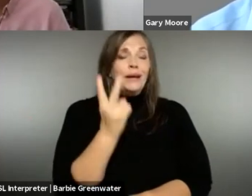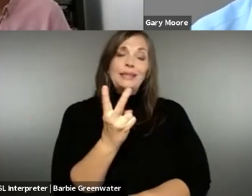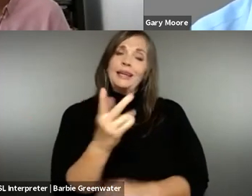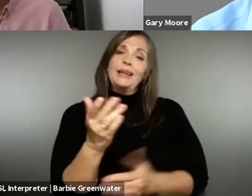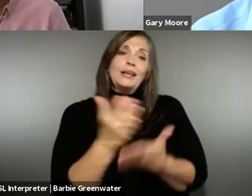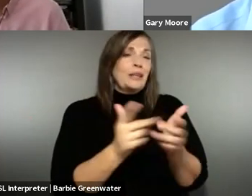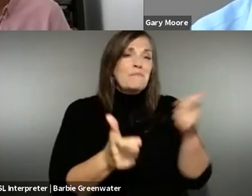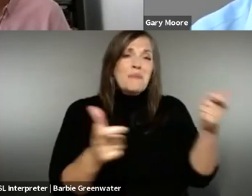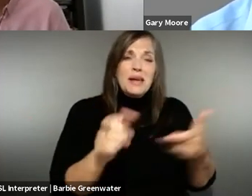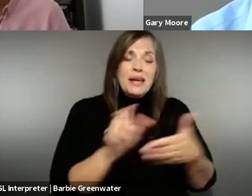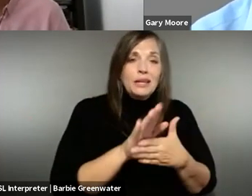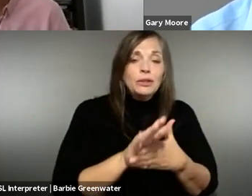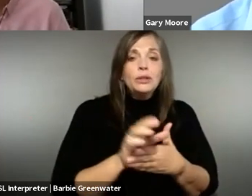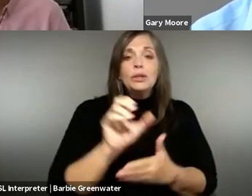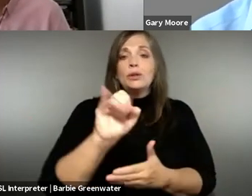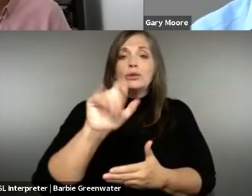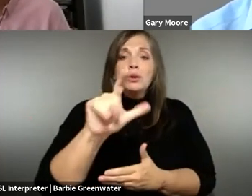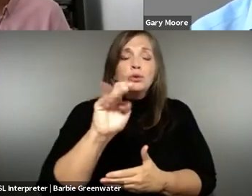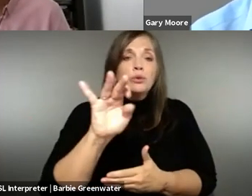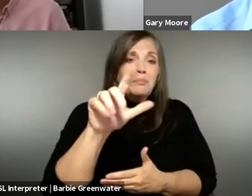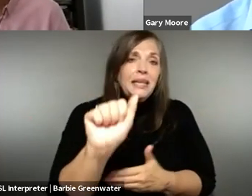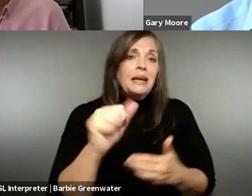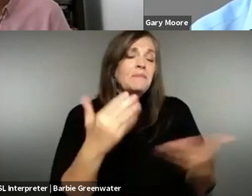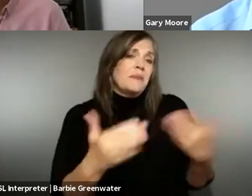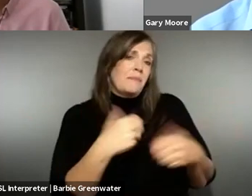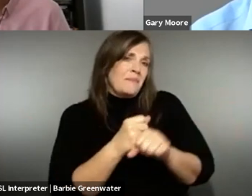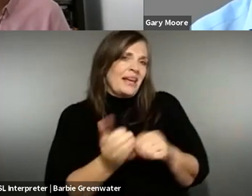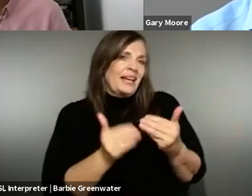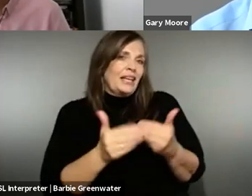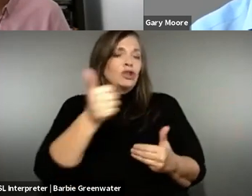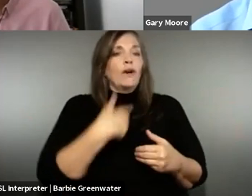see that some of the big industry players,